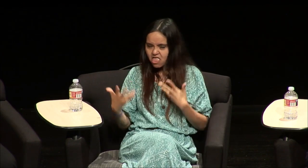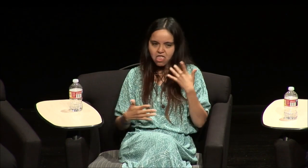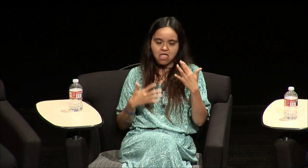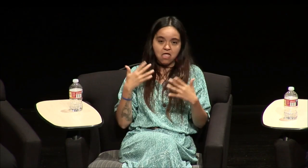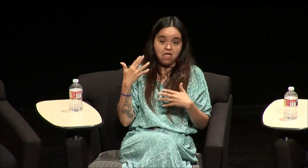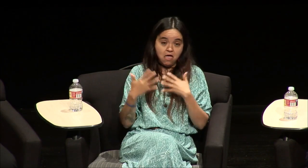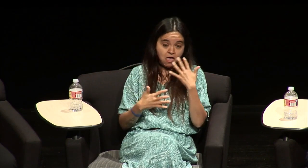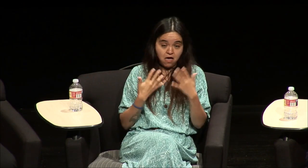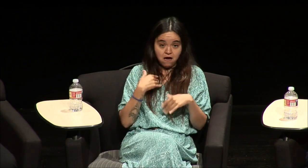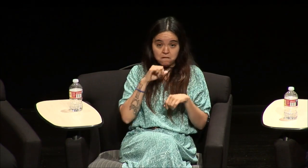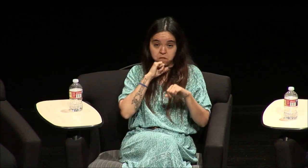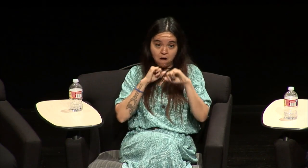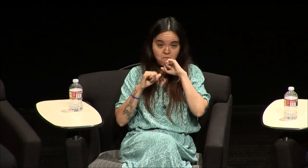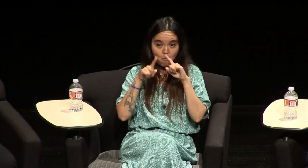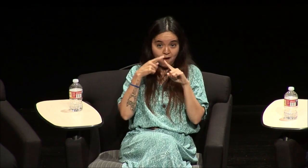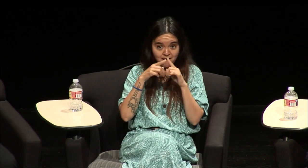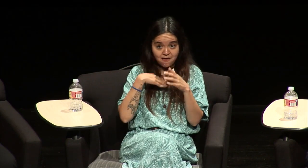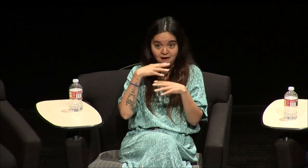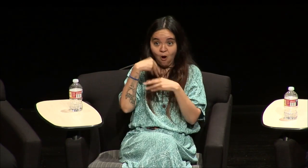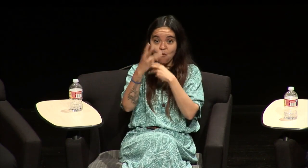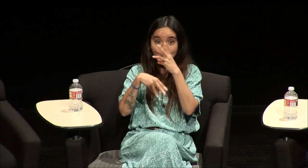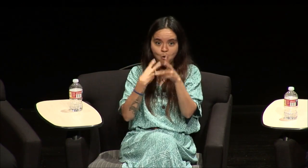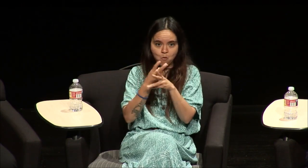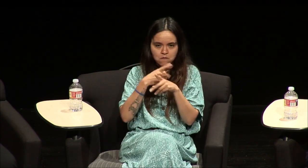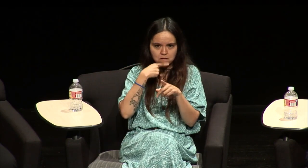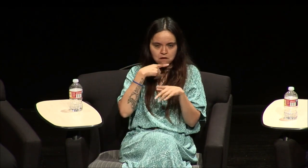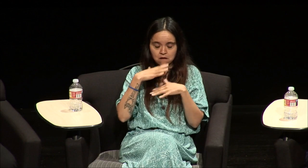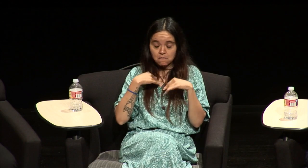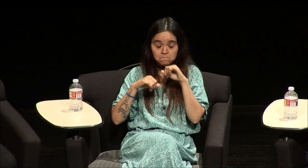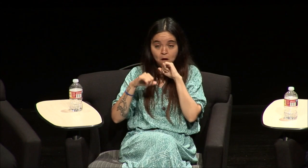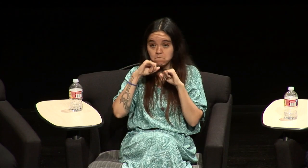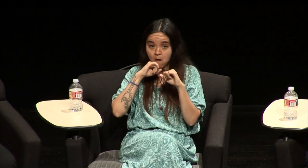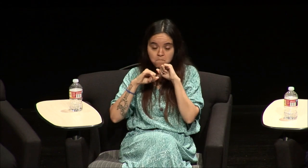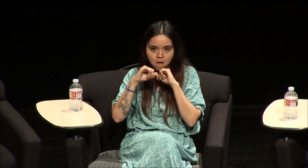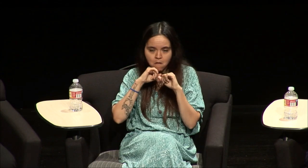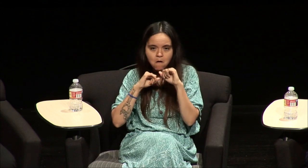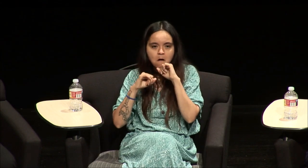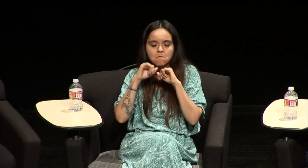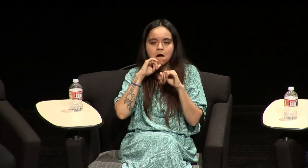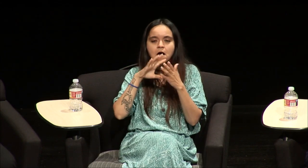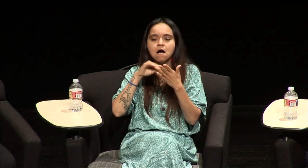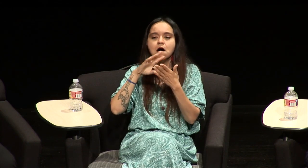myself and I was frustrated and I went out into the hearing world and I helped